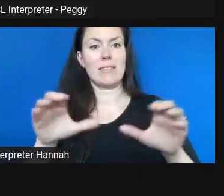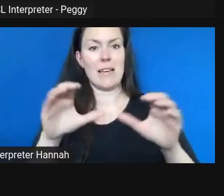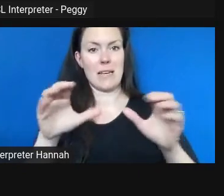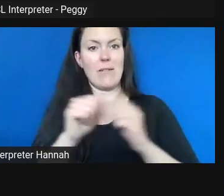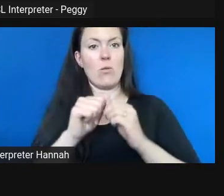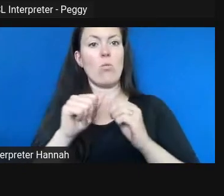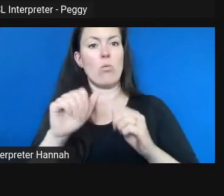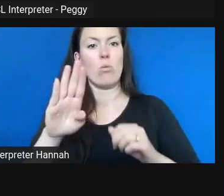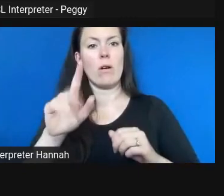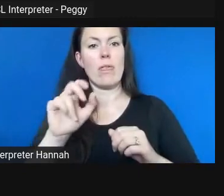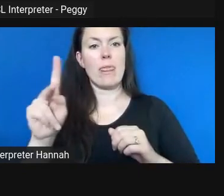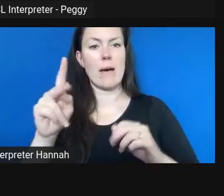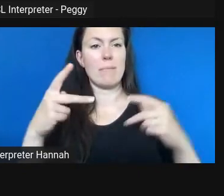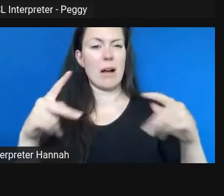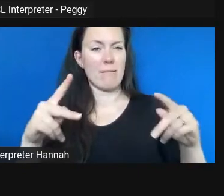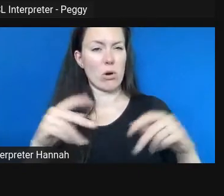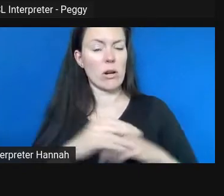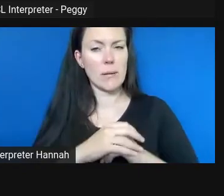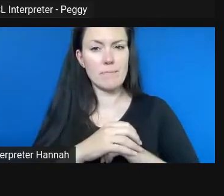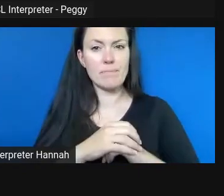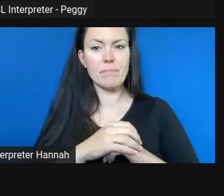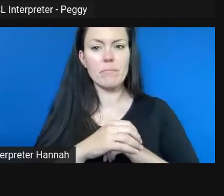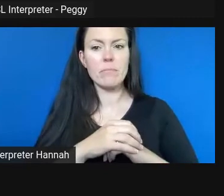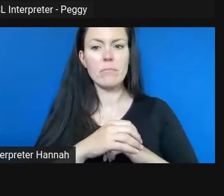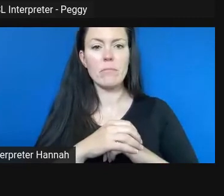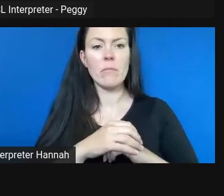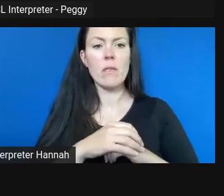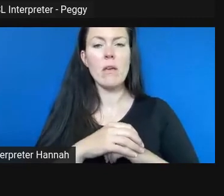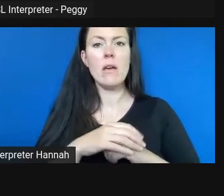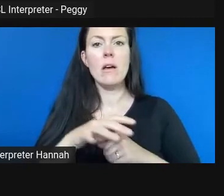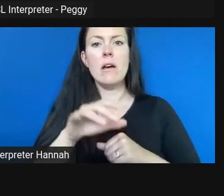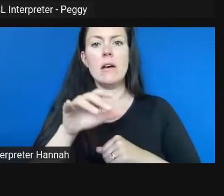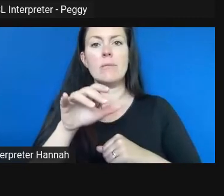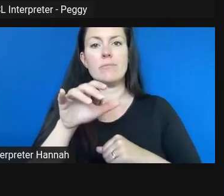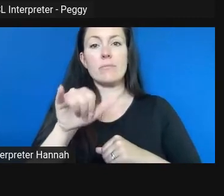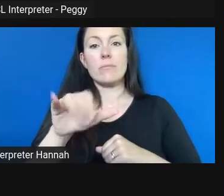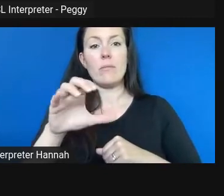And, you know, it was a corporation that had money that